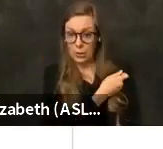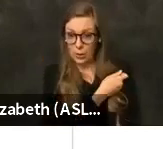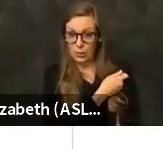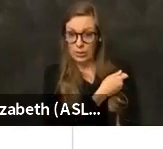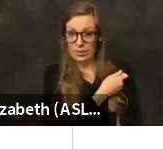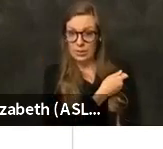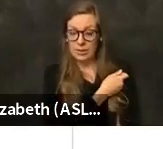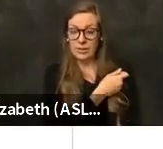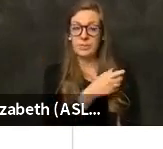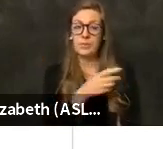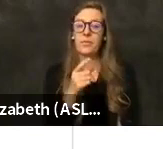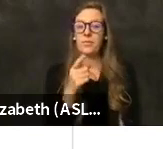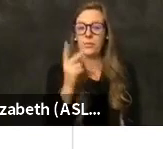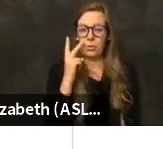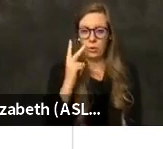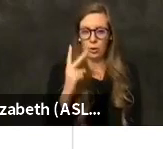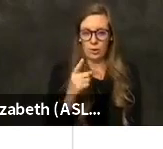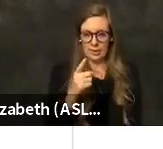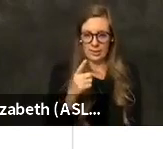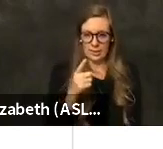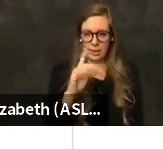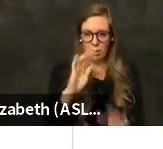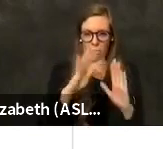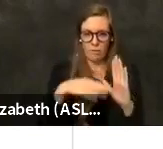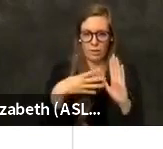And you can see on this chart